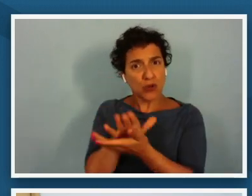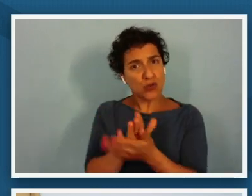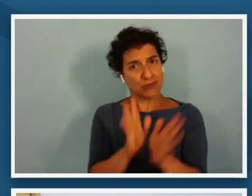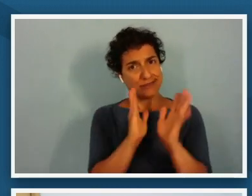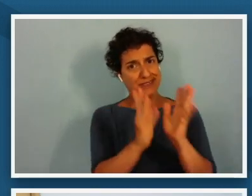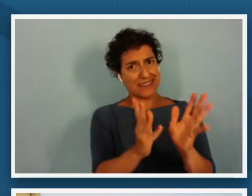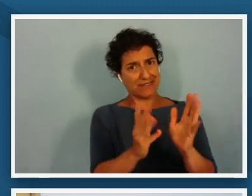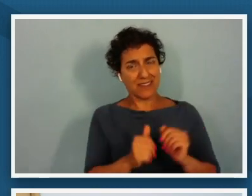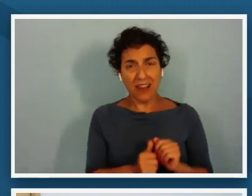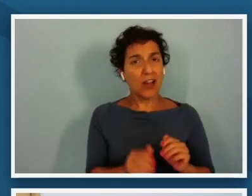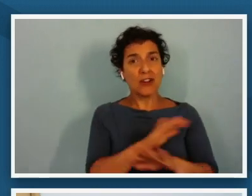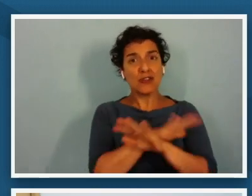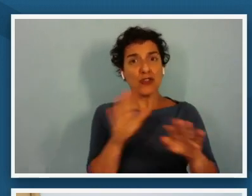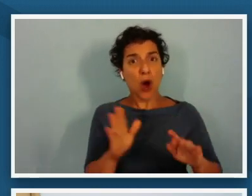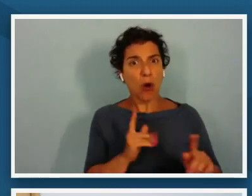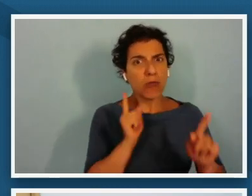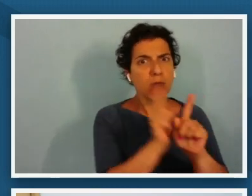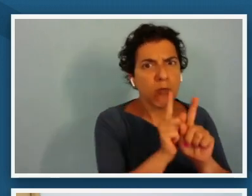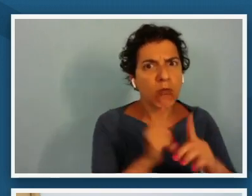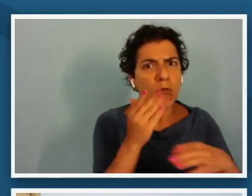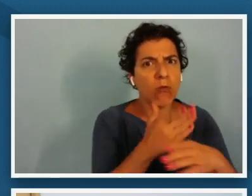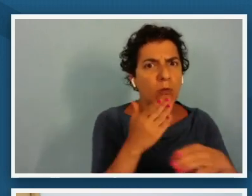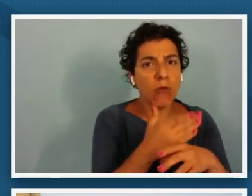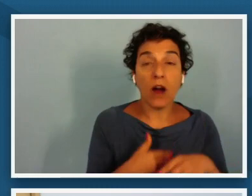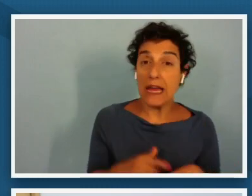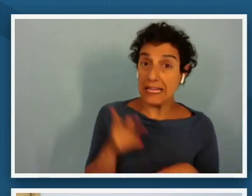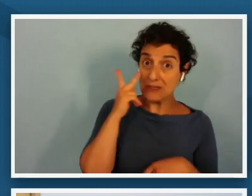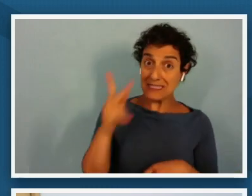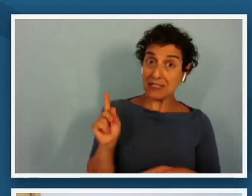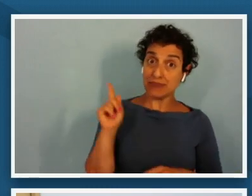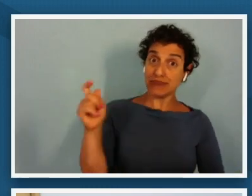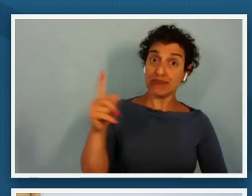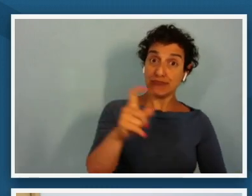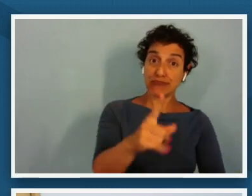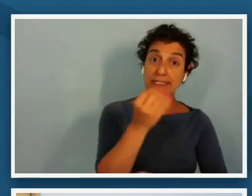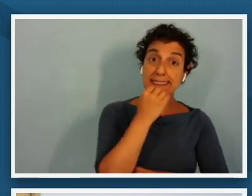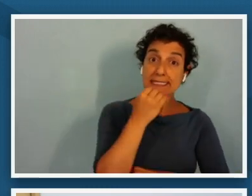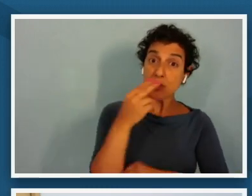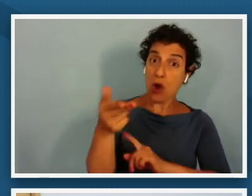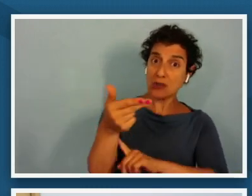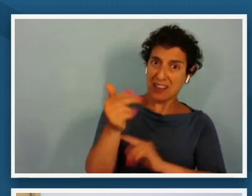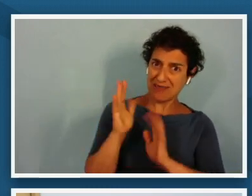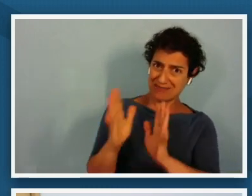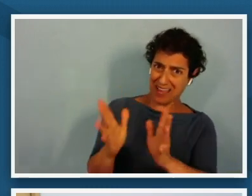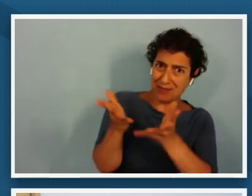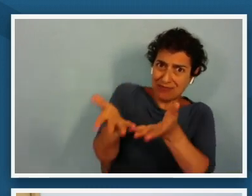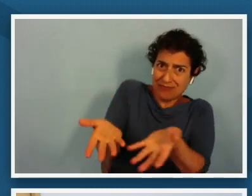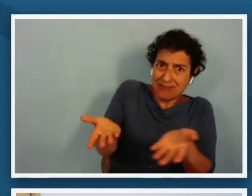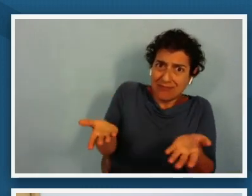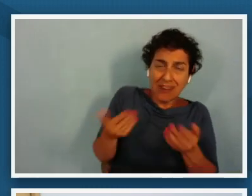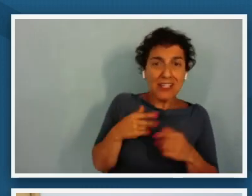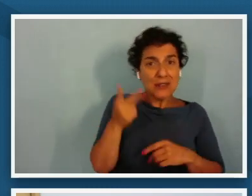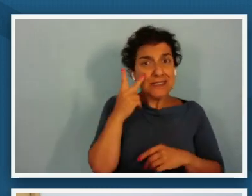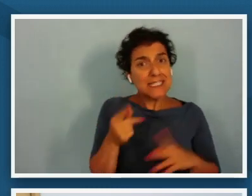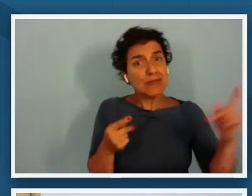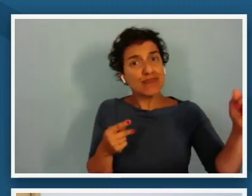don't disturb him if you see him going to the dinner table at a hotel let him go